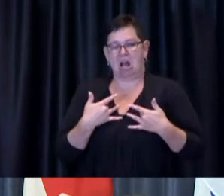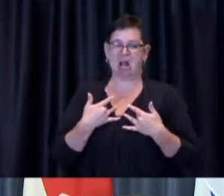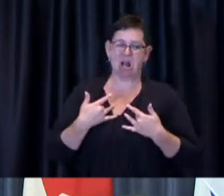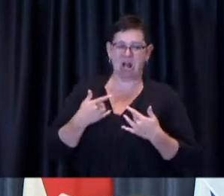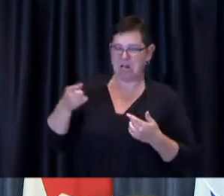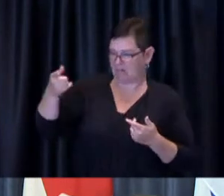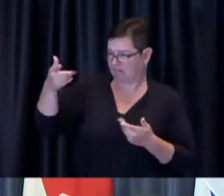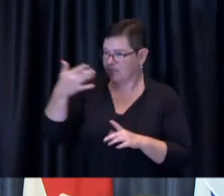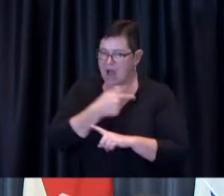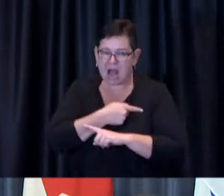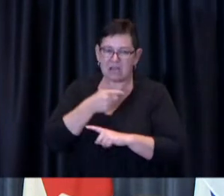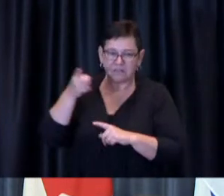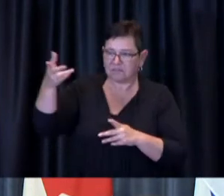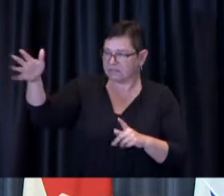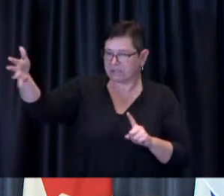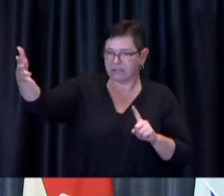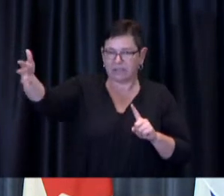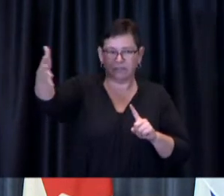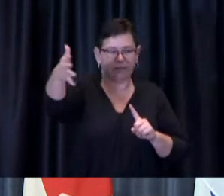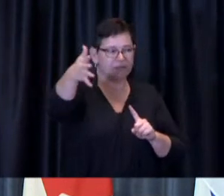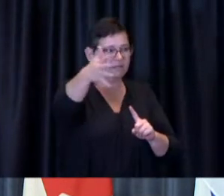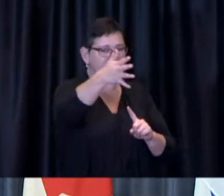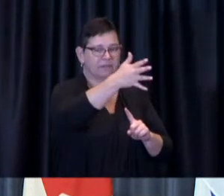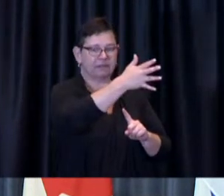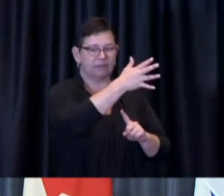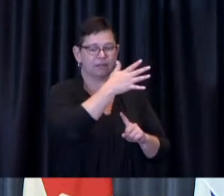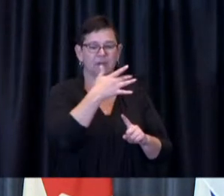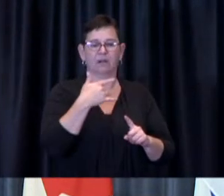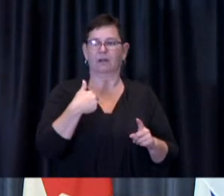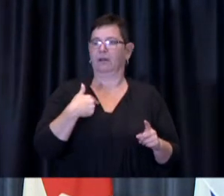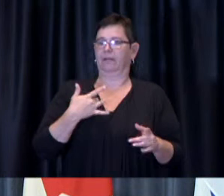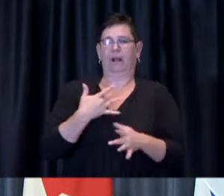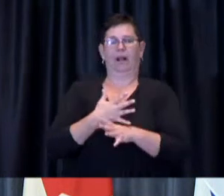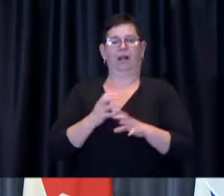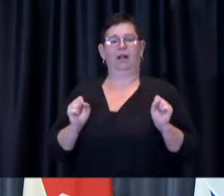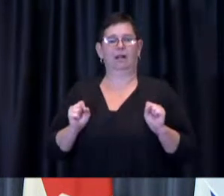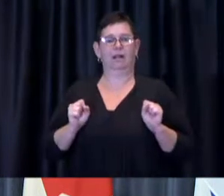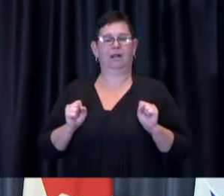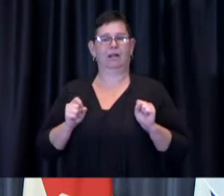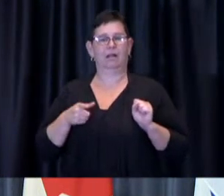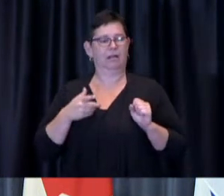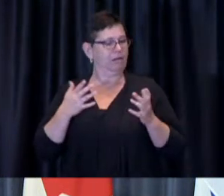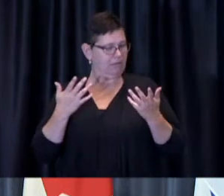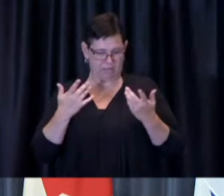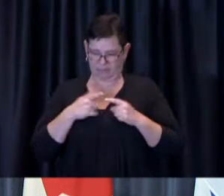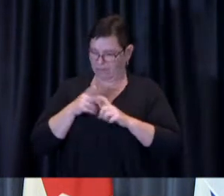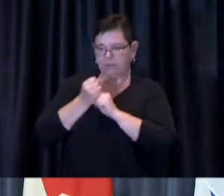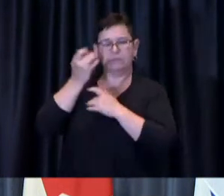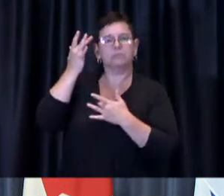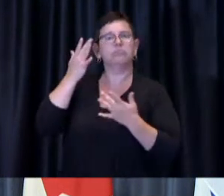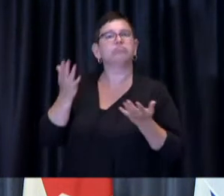who got their vaccinations months ago and who aren't sick, but are protected.